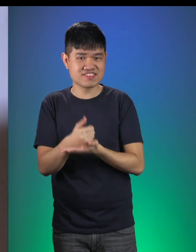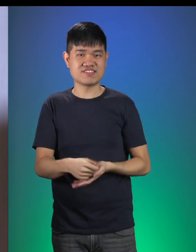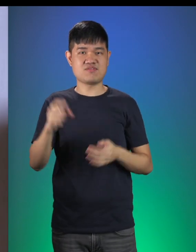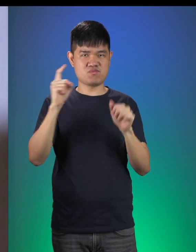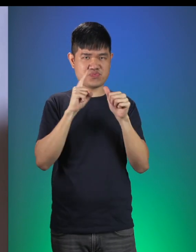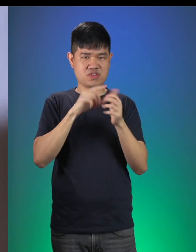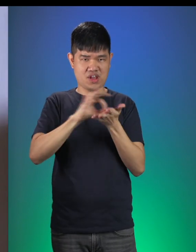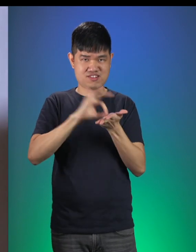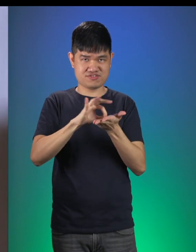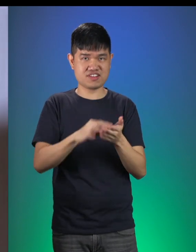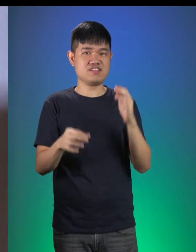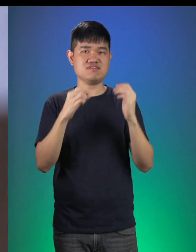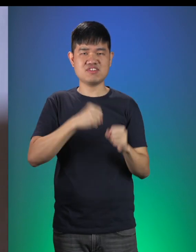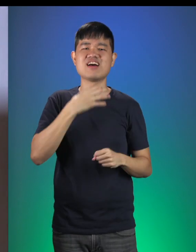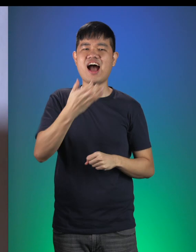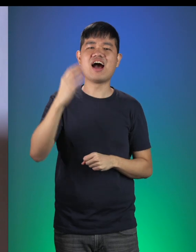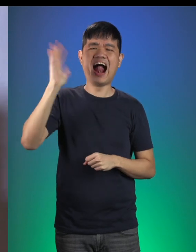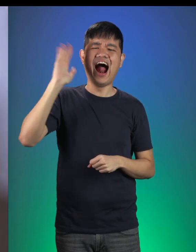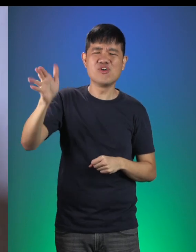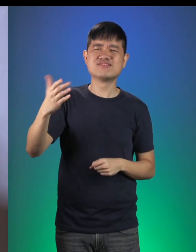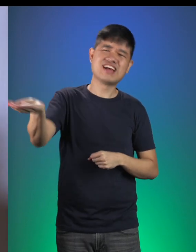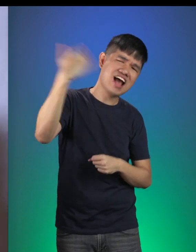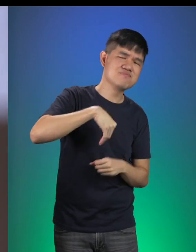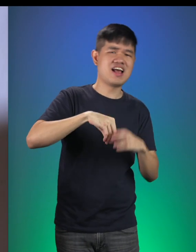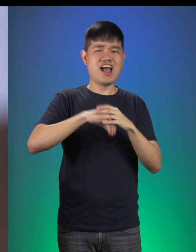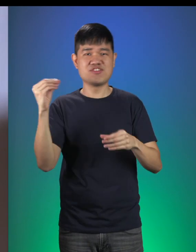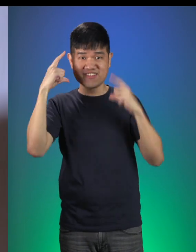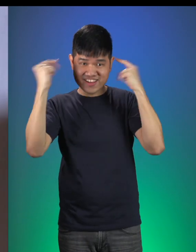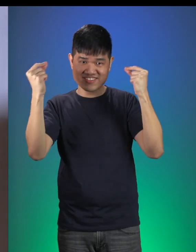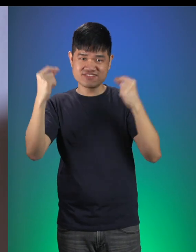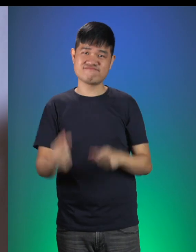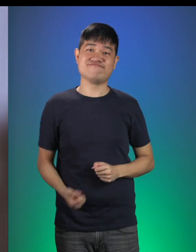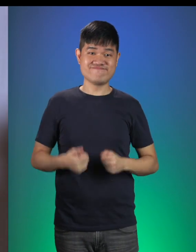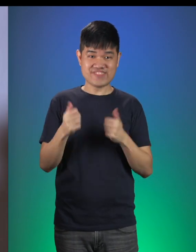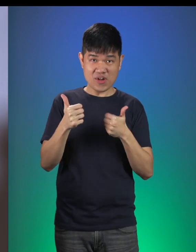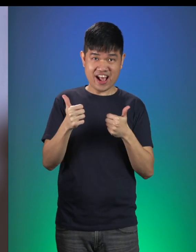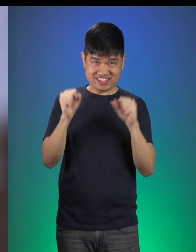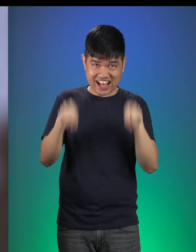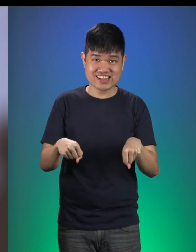I need you to shout “Hey Elves Please Come out!” Can you do that?